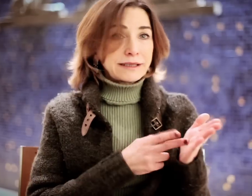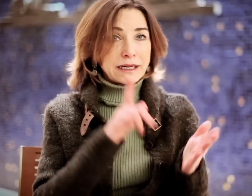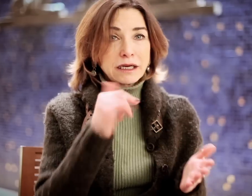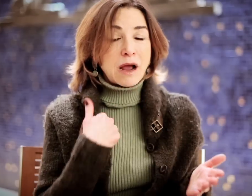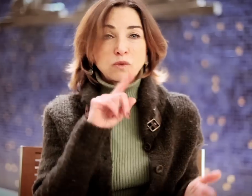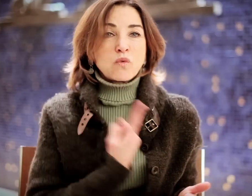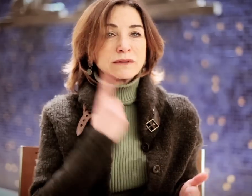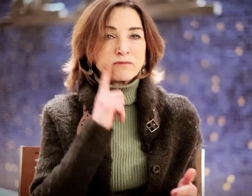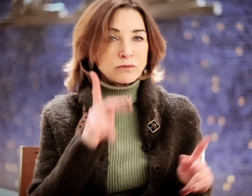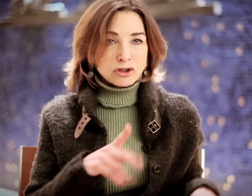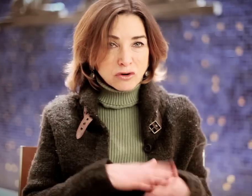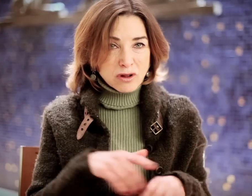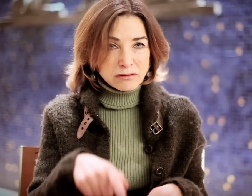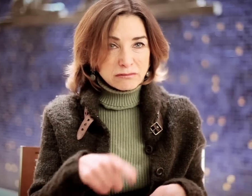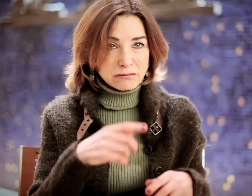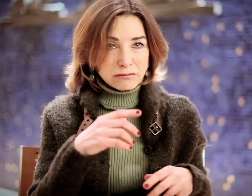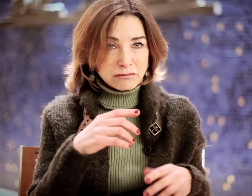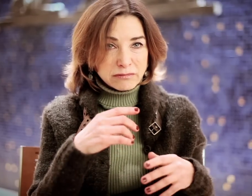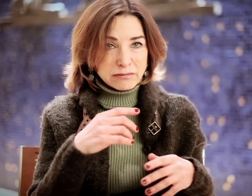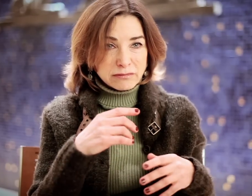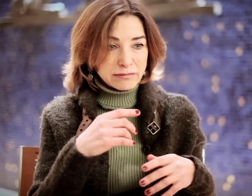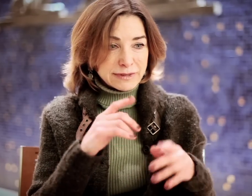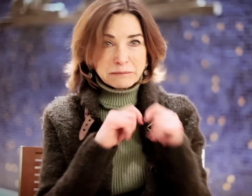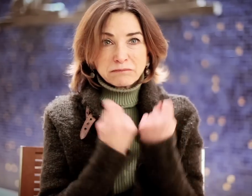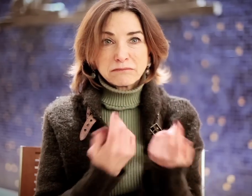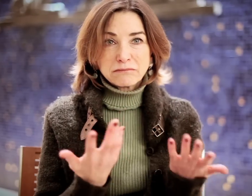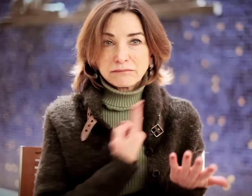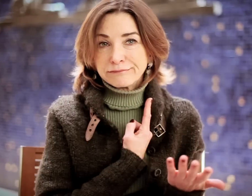Honestly, I was the only deaf person on this team. I was the only one.